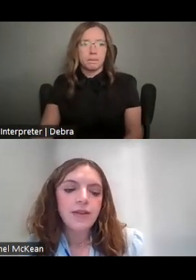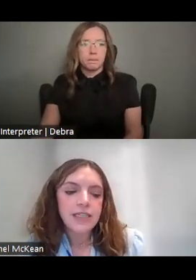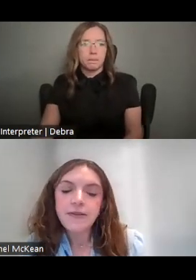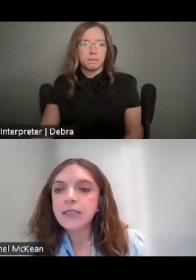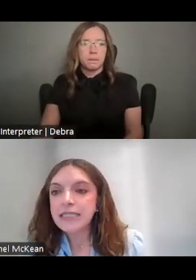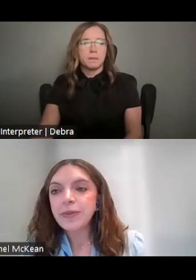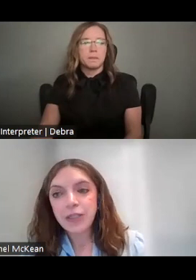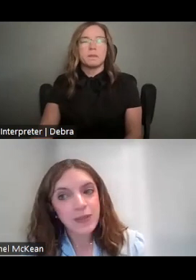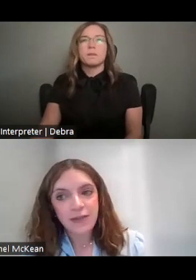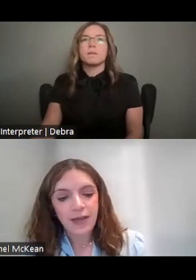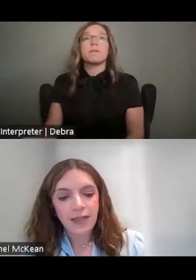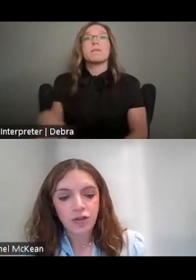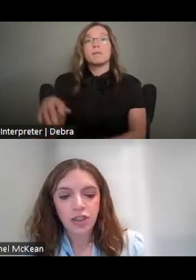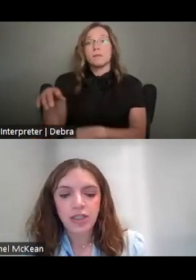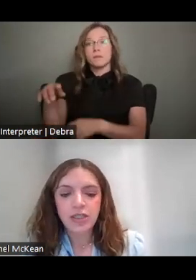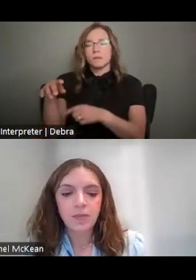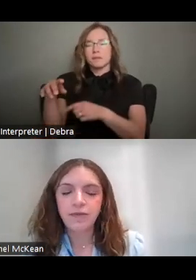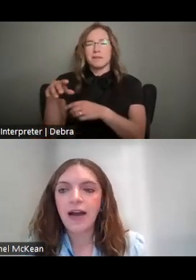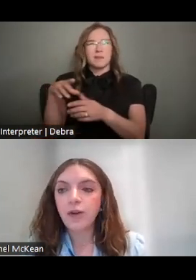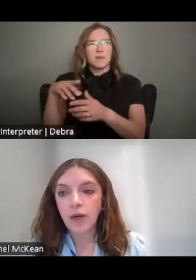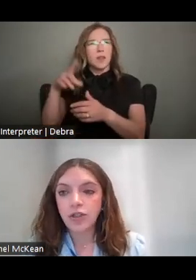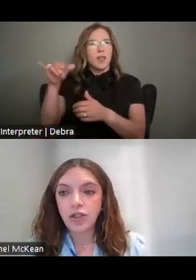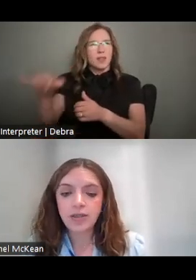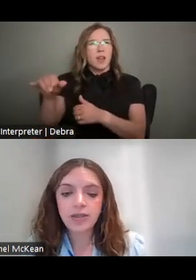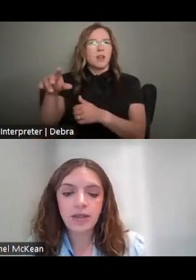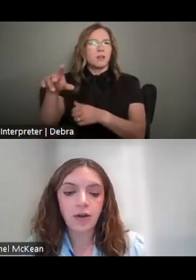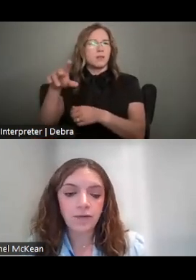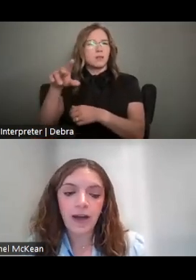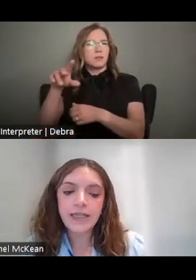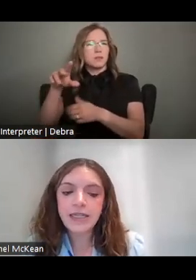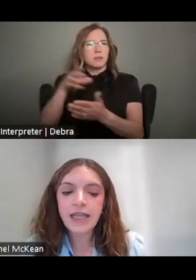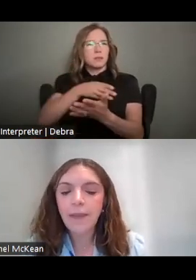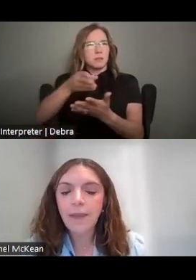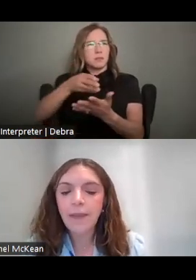THE DISCIPLINE-SPECIFIC INSTRUCTIONS PROVIDE THE QUESTIONS THAT YOU'LL FIND IN THE APPLICANT